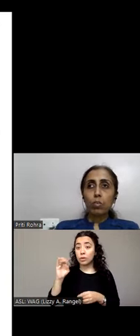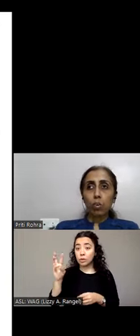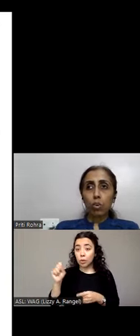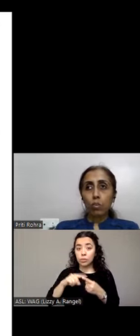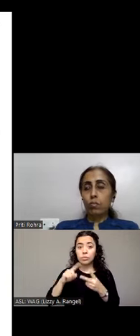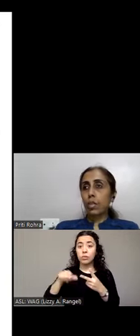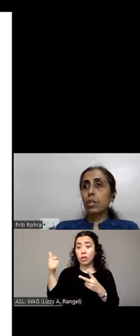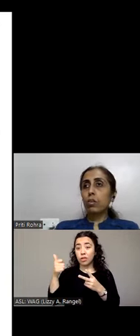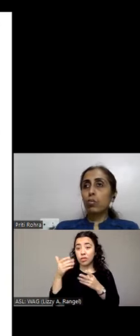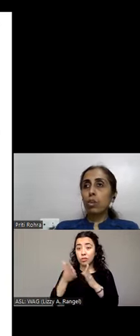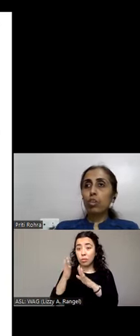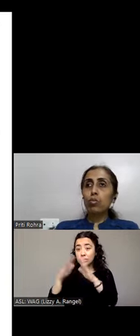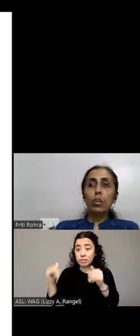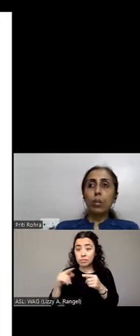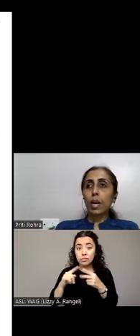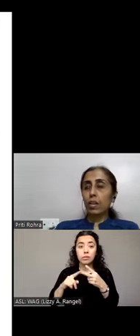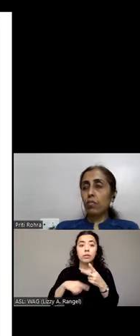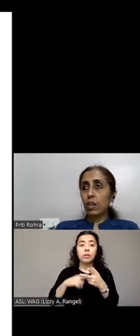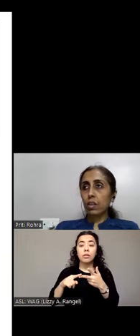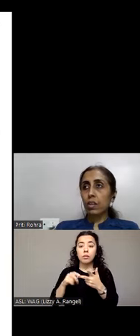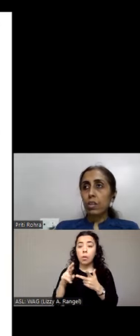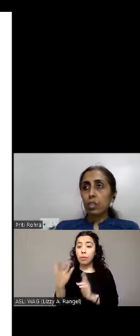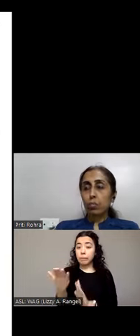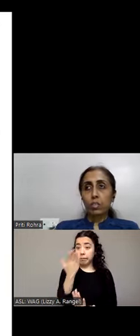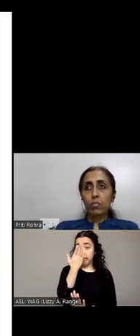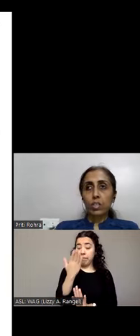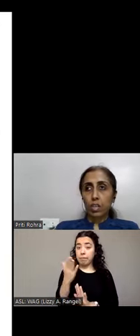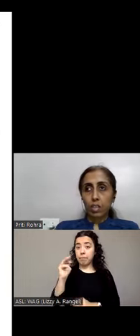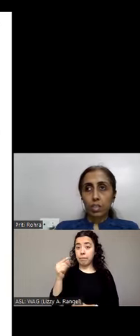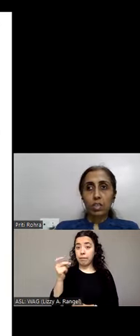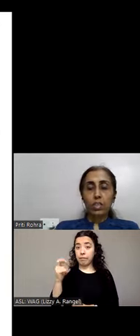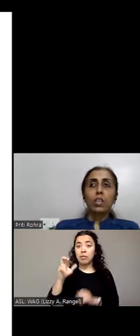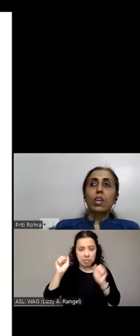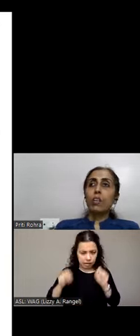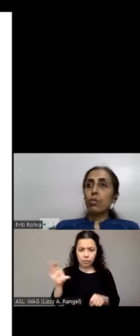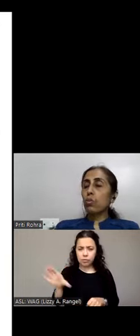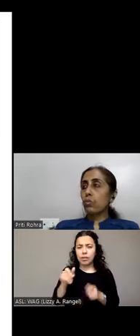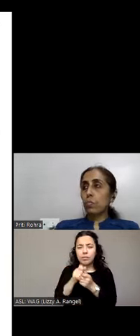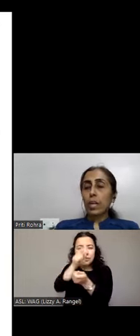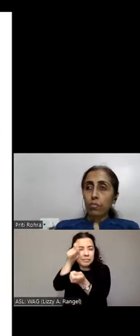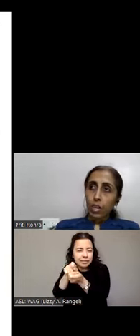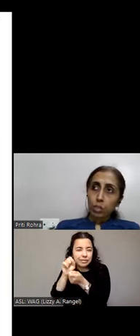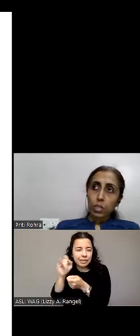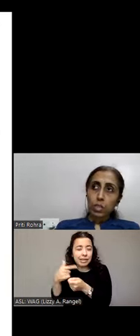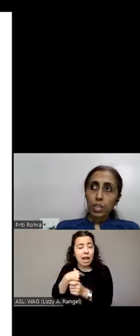or one can do it through a magnifier specific setting. I will go over the magnifier specific